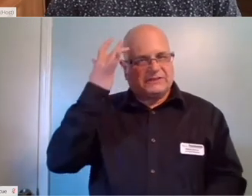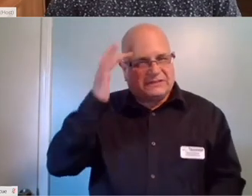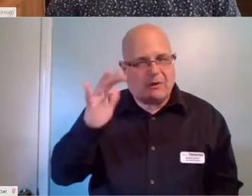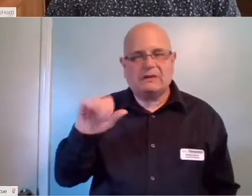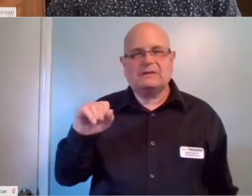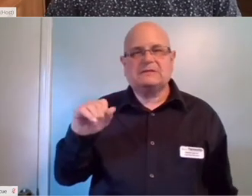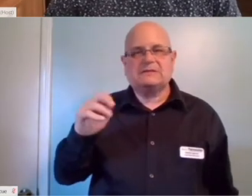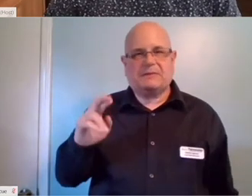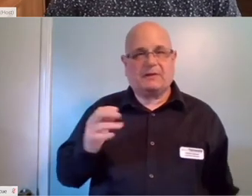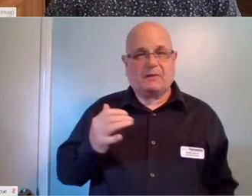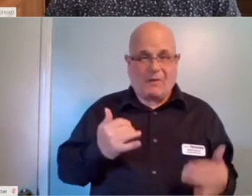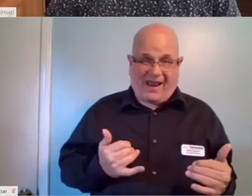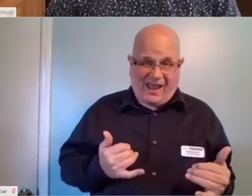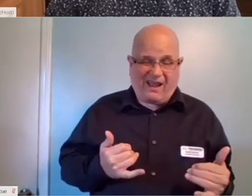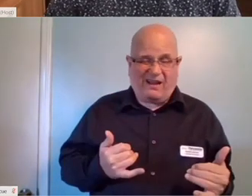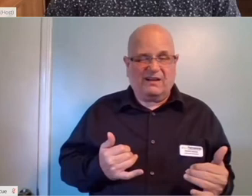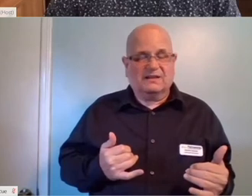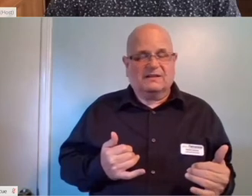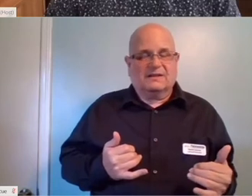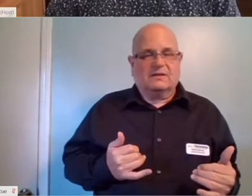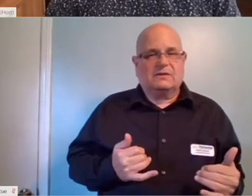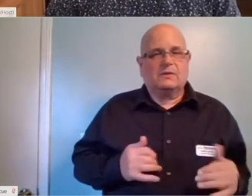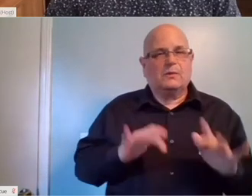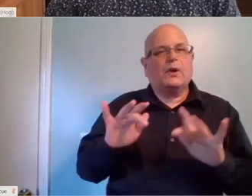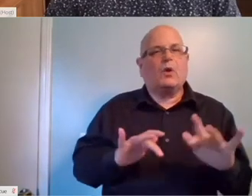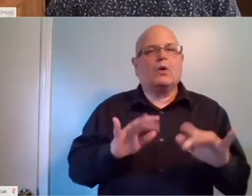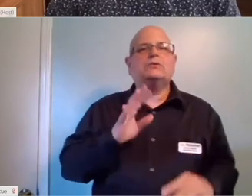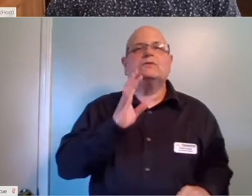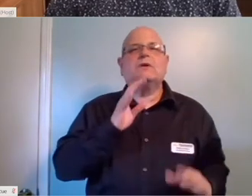Right now the way it works, it records your voice for a moment whenever you say the hot